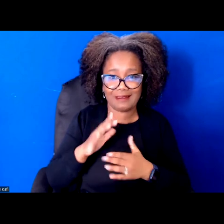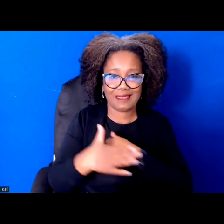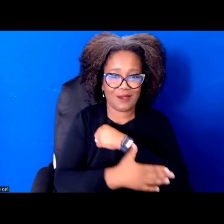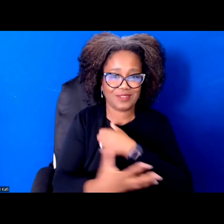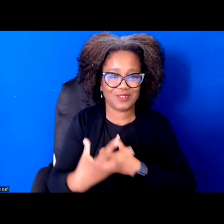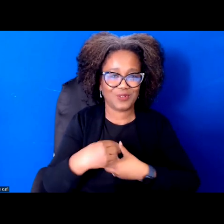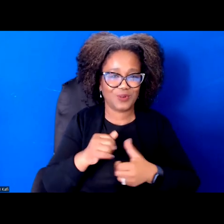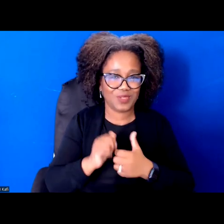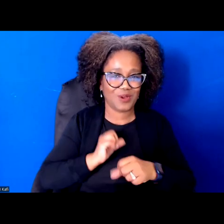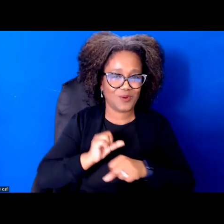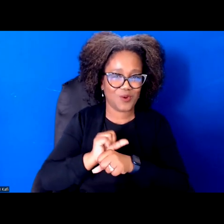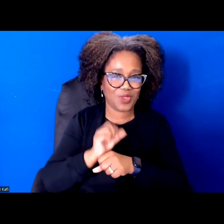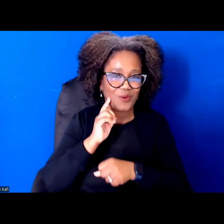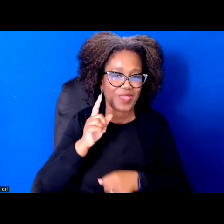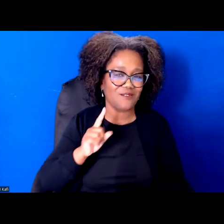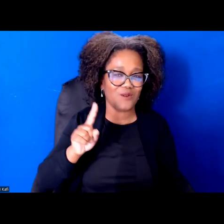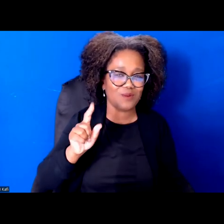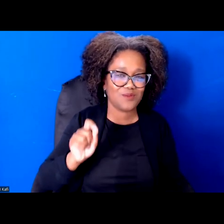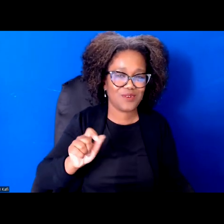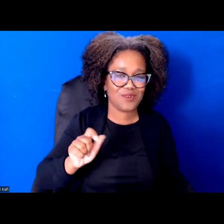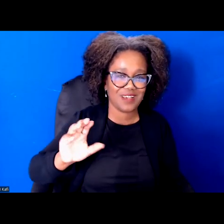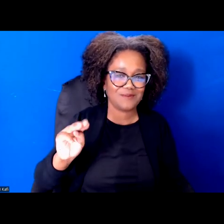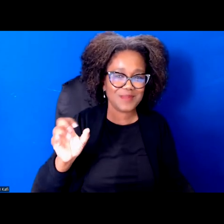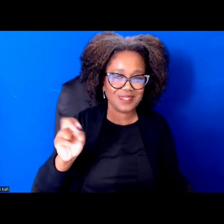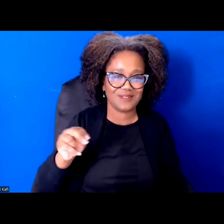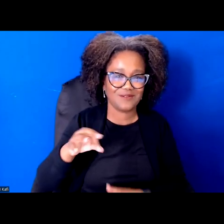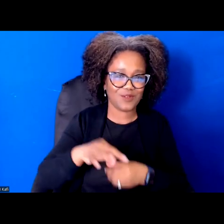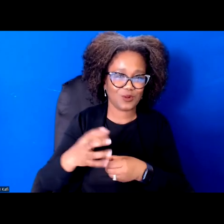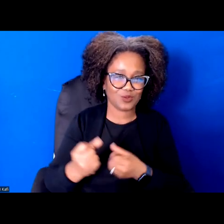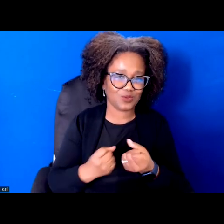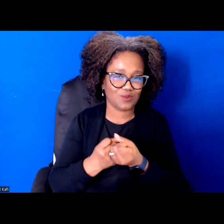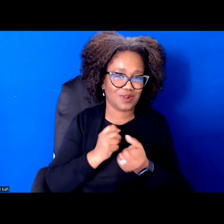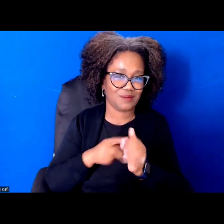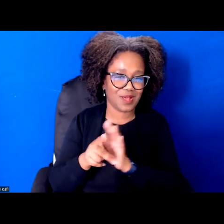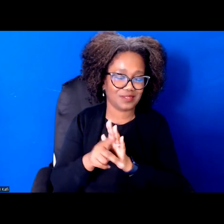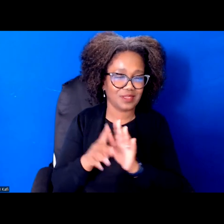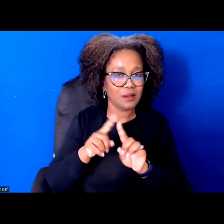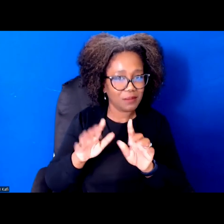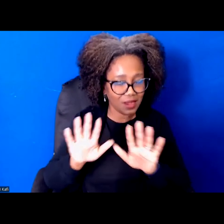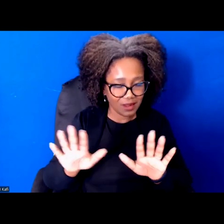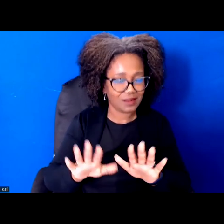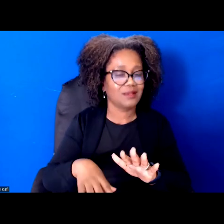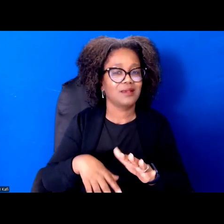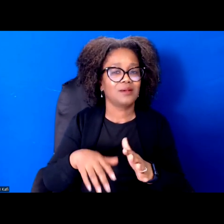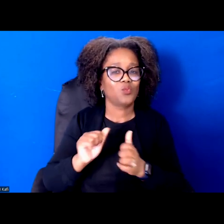But beyond the scale of our coalition is about actually bringing together our communities